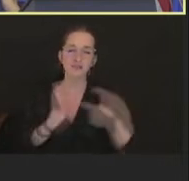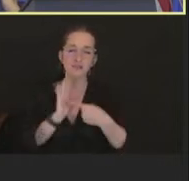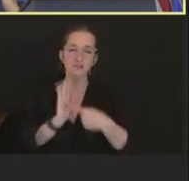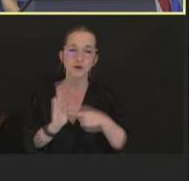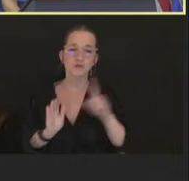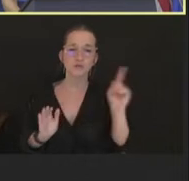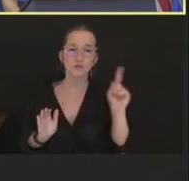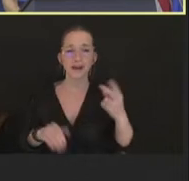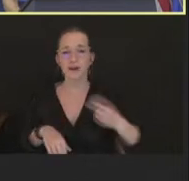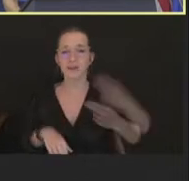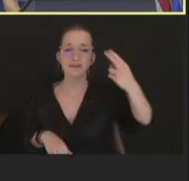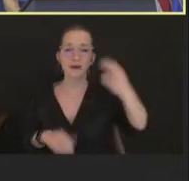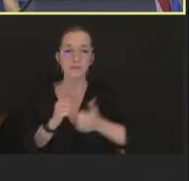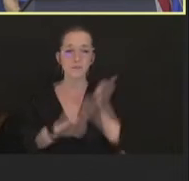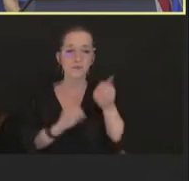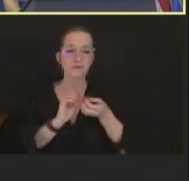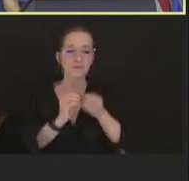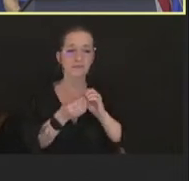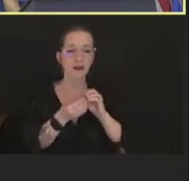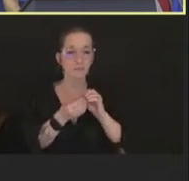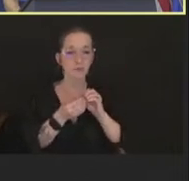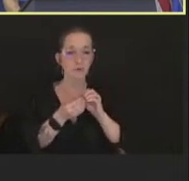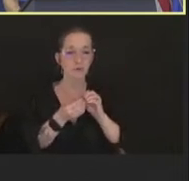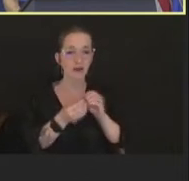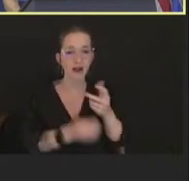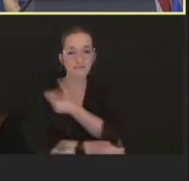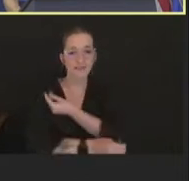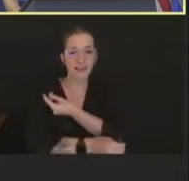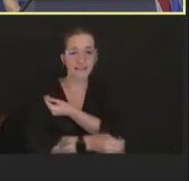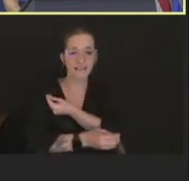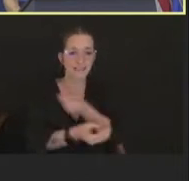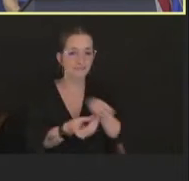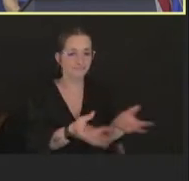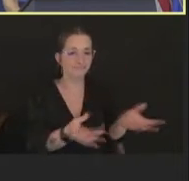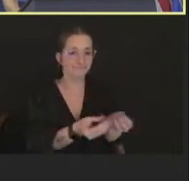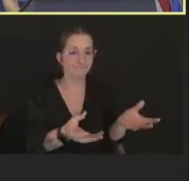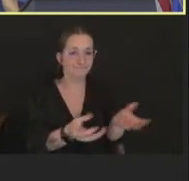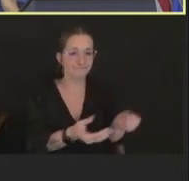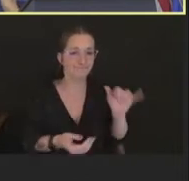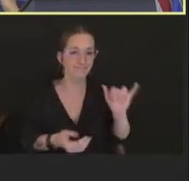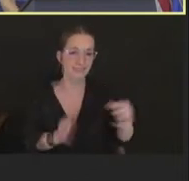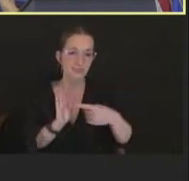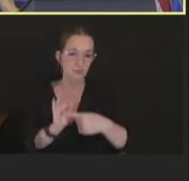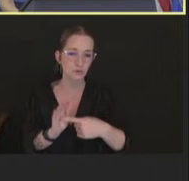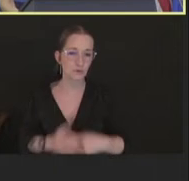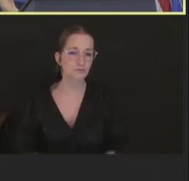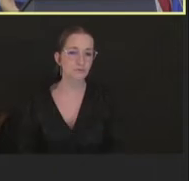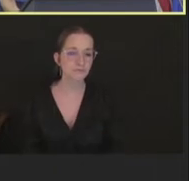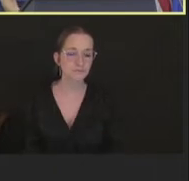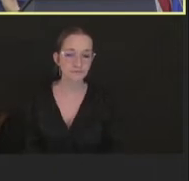Or high -- sorry, highest number of vaccine administrations are occurring. Next slide.